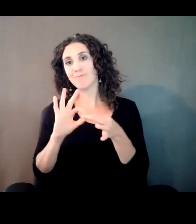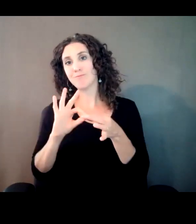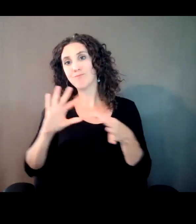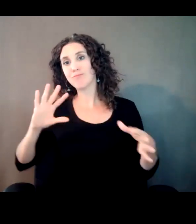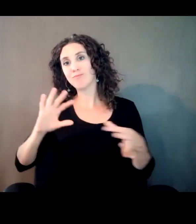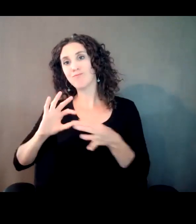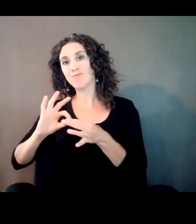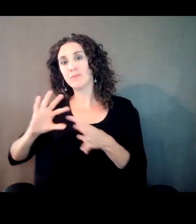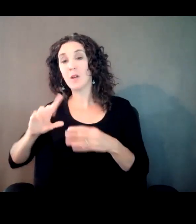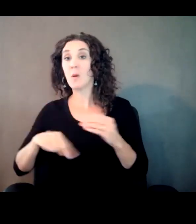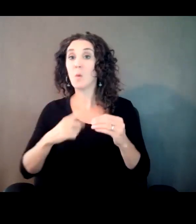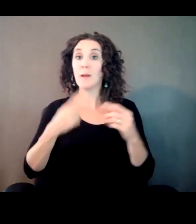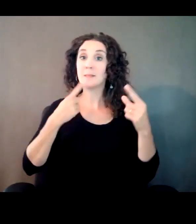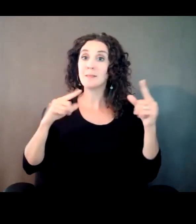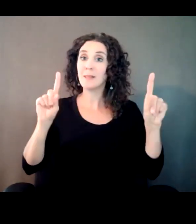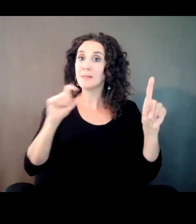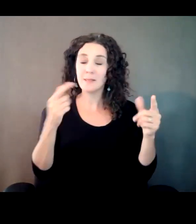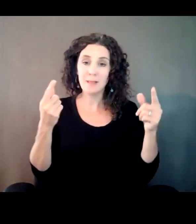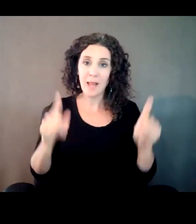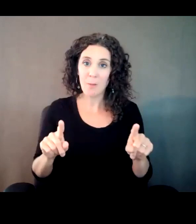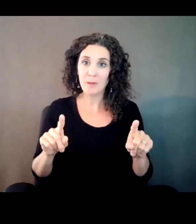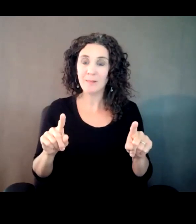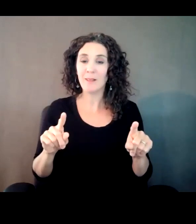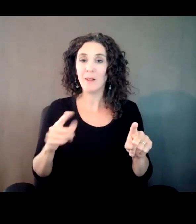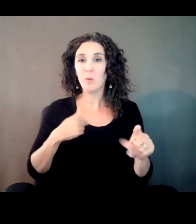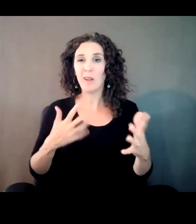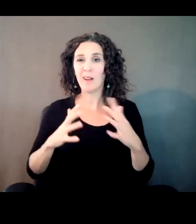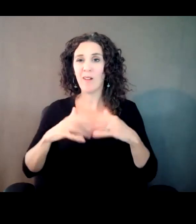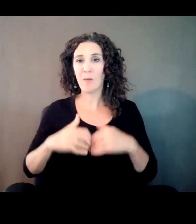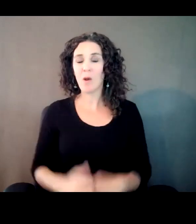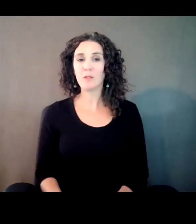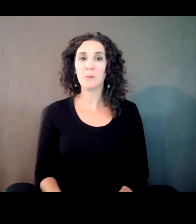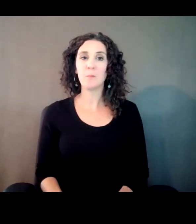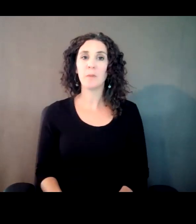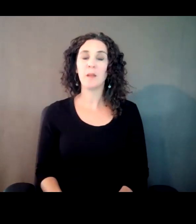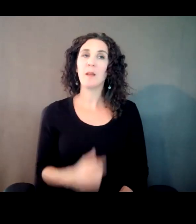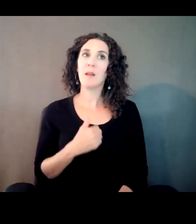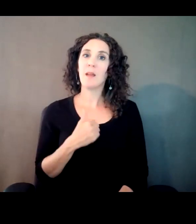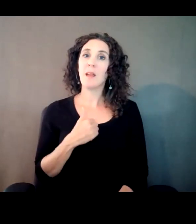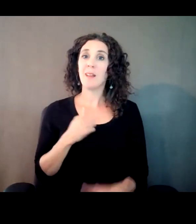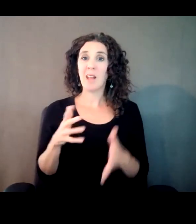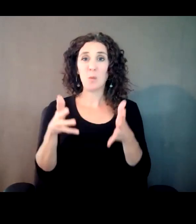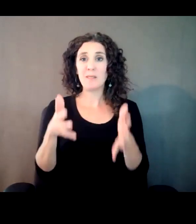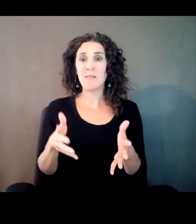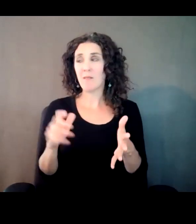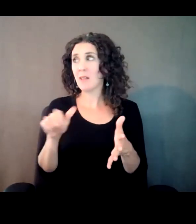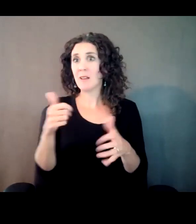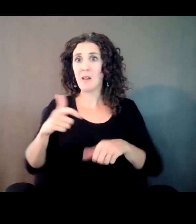successes didn't materialize. And I was left at another crossroads to figure